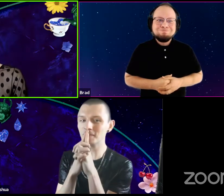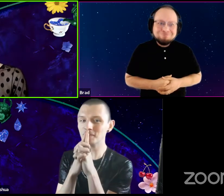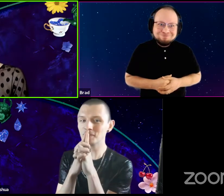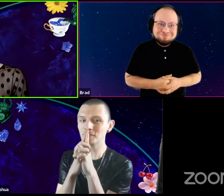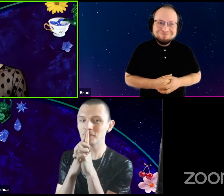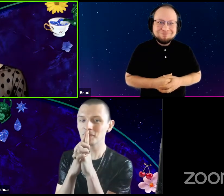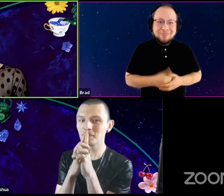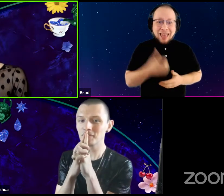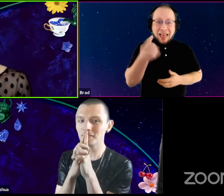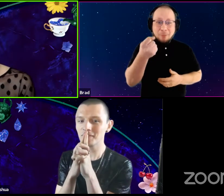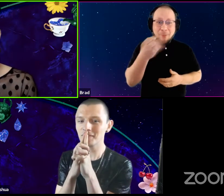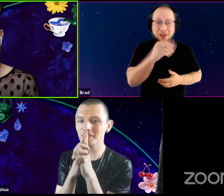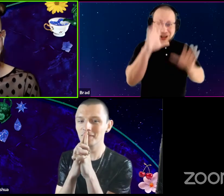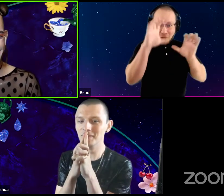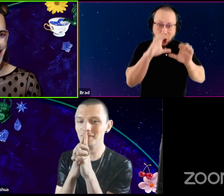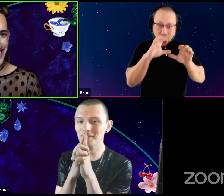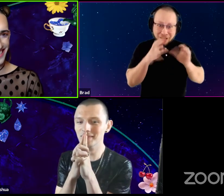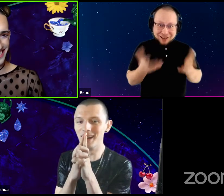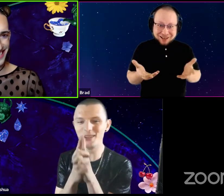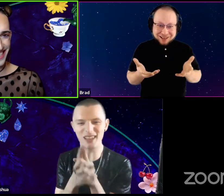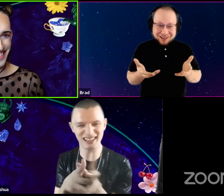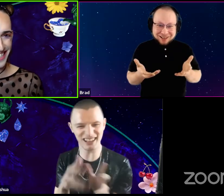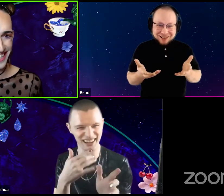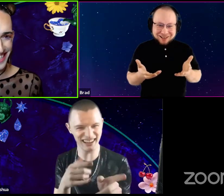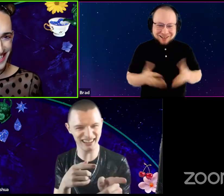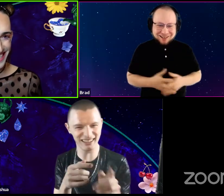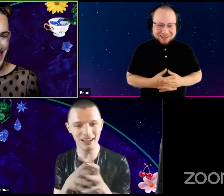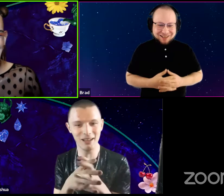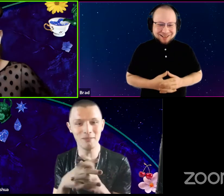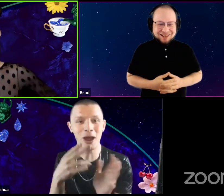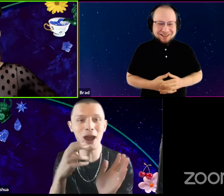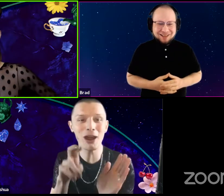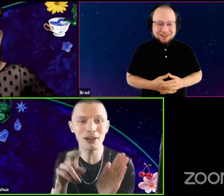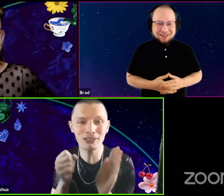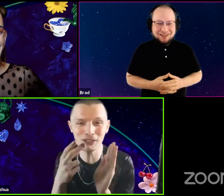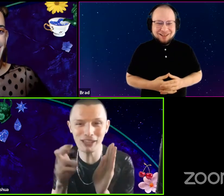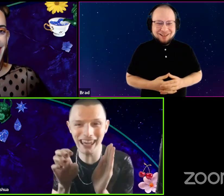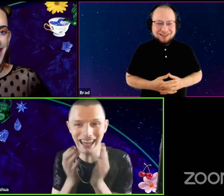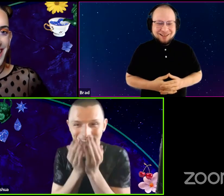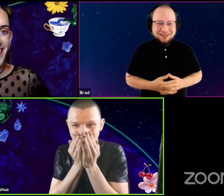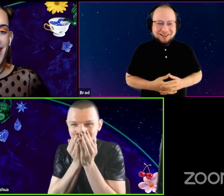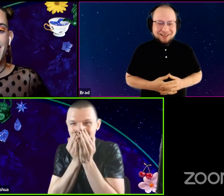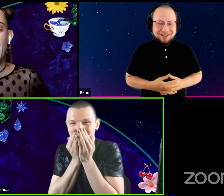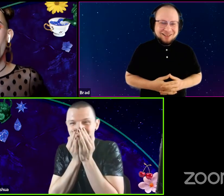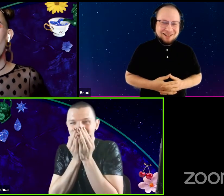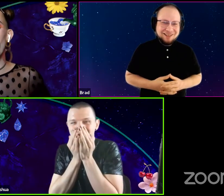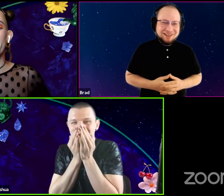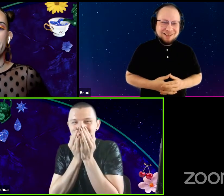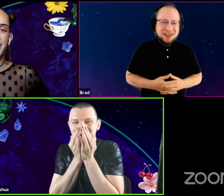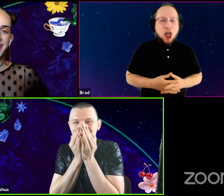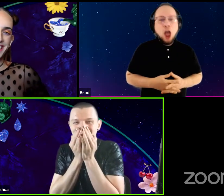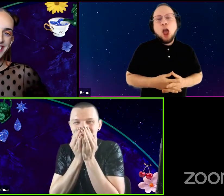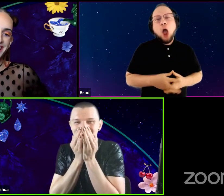Milk and dark? Ooh that's good. Her she. Oh bitch.